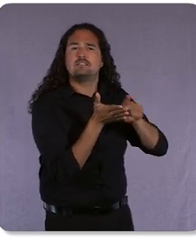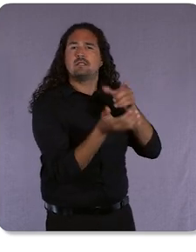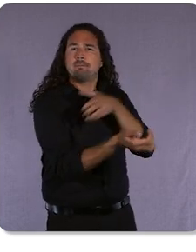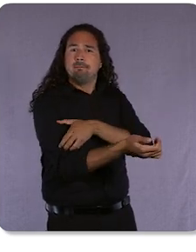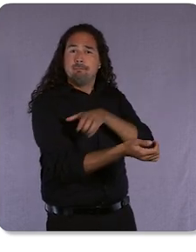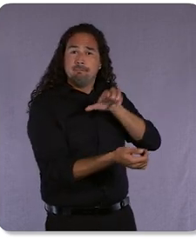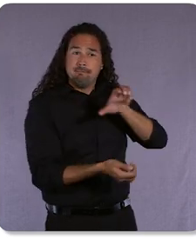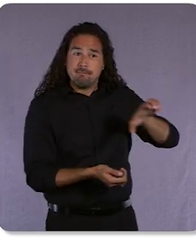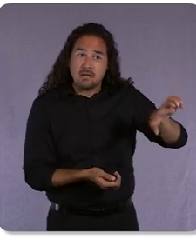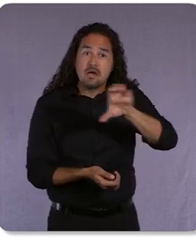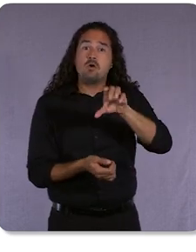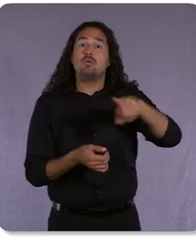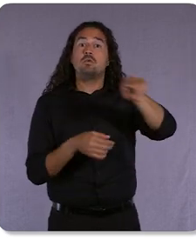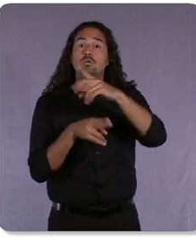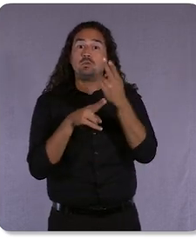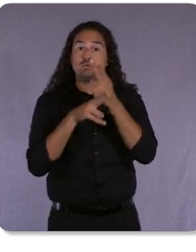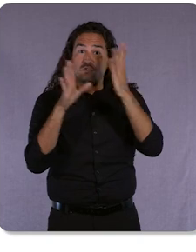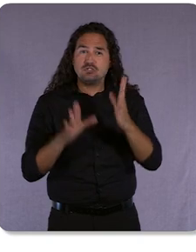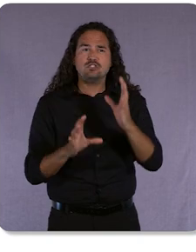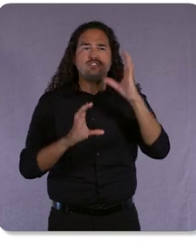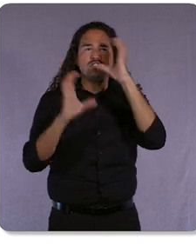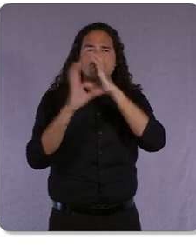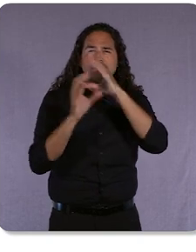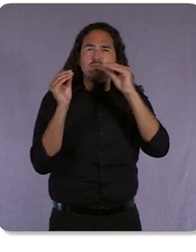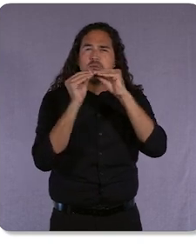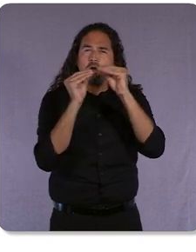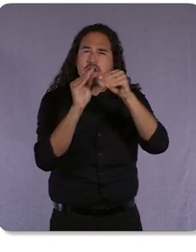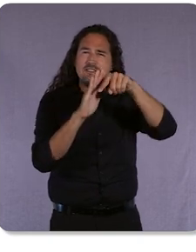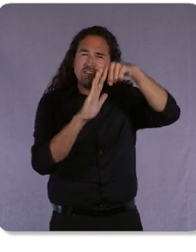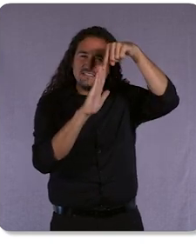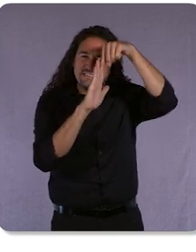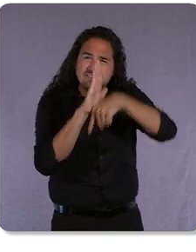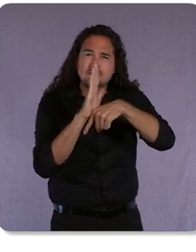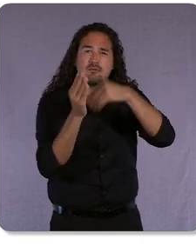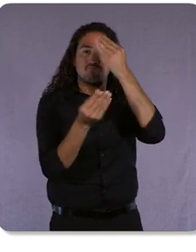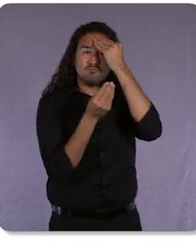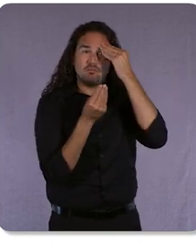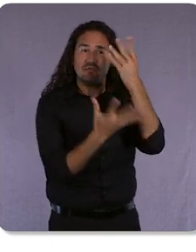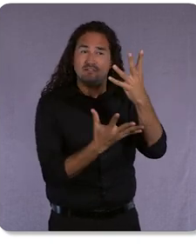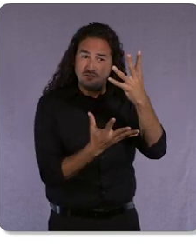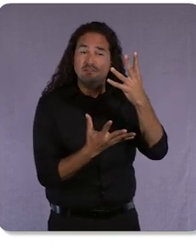more and more in-depth information - all the time, everywhere - even in offline environments.